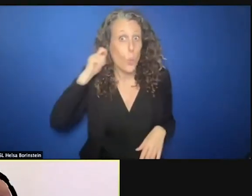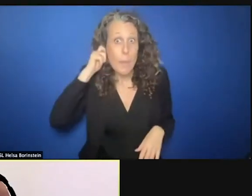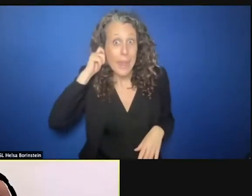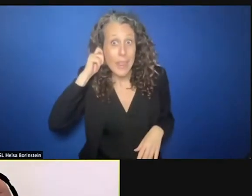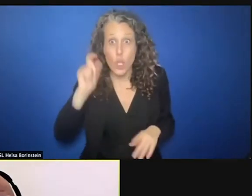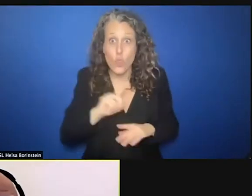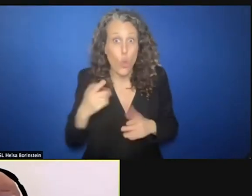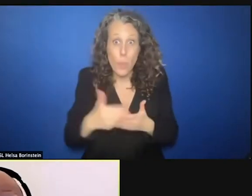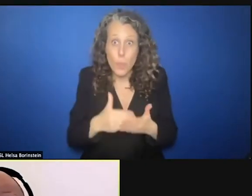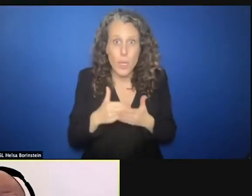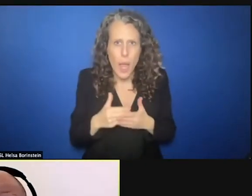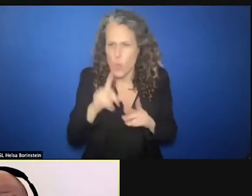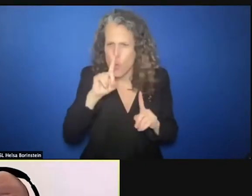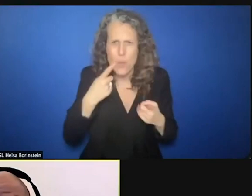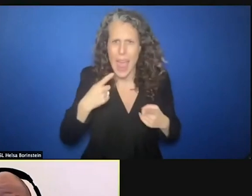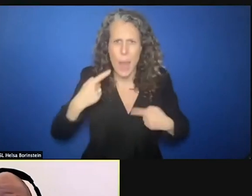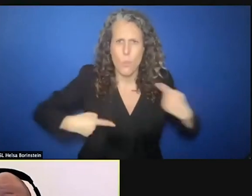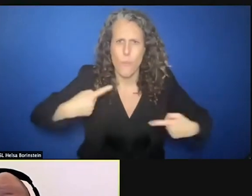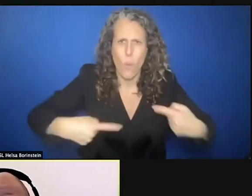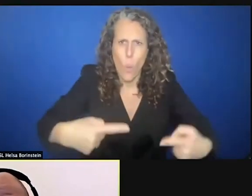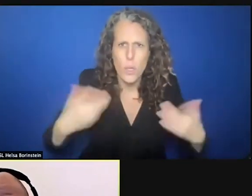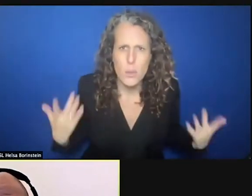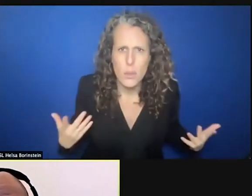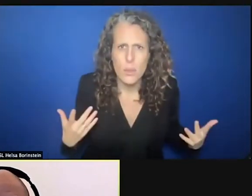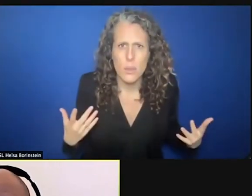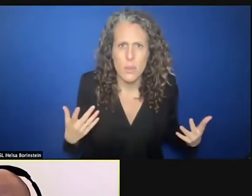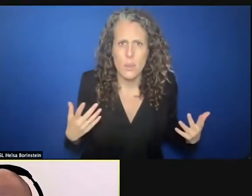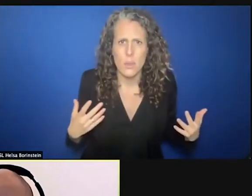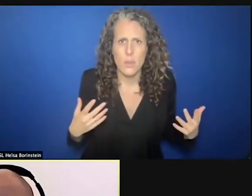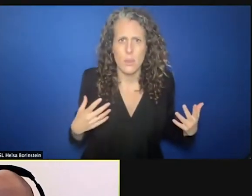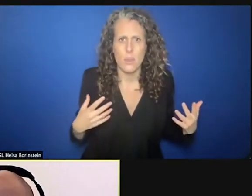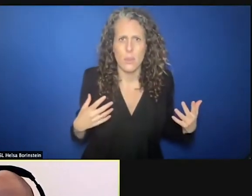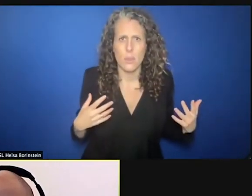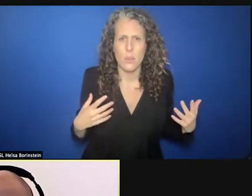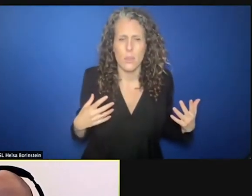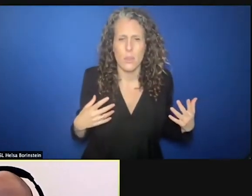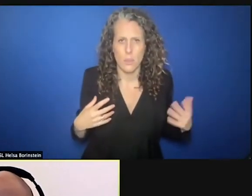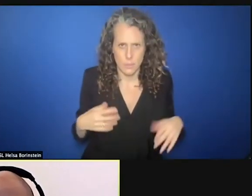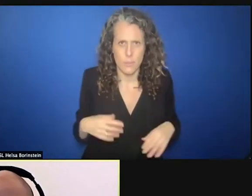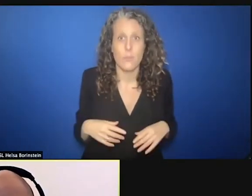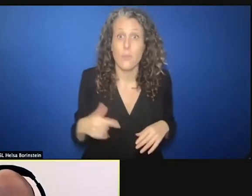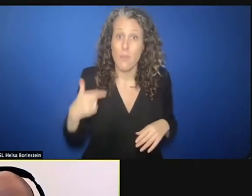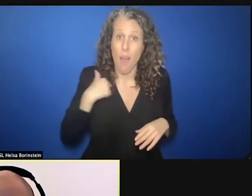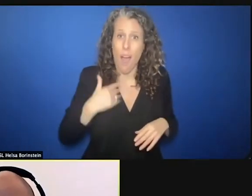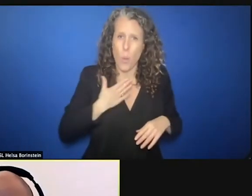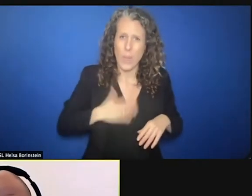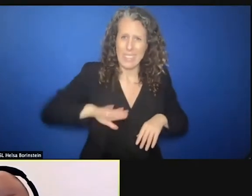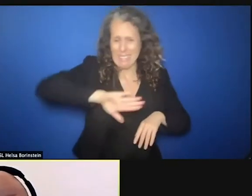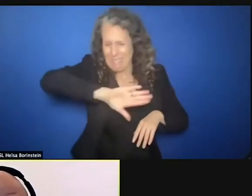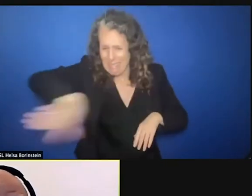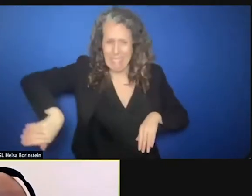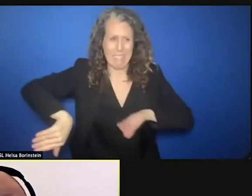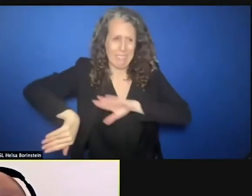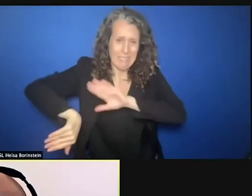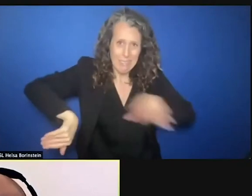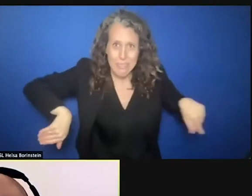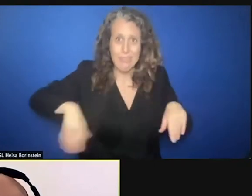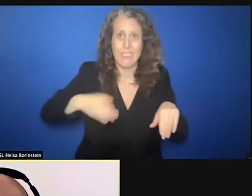forward. And if I want to be against the current, I want to say sometimes to the converted donors,